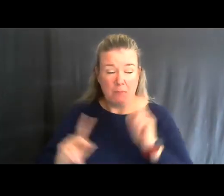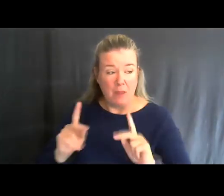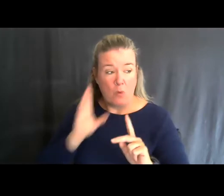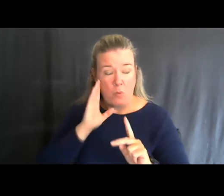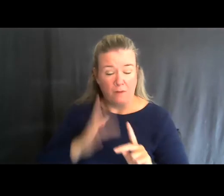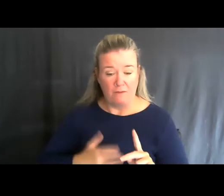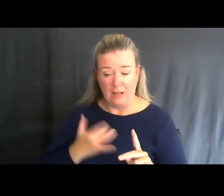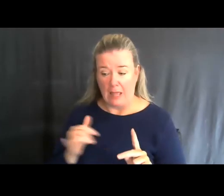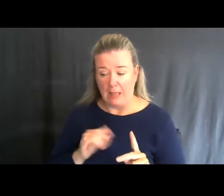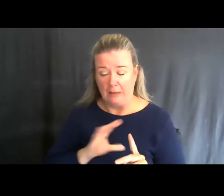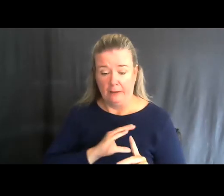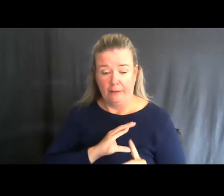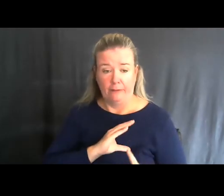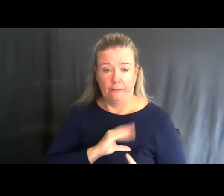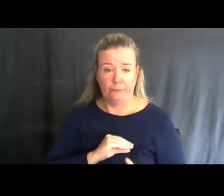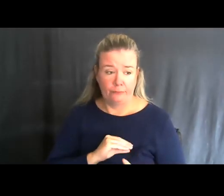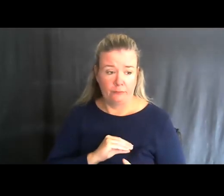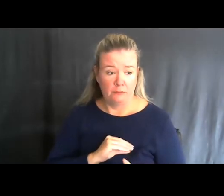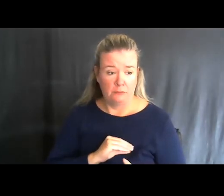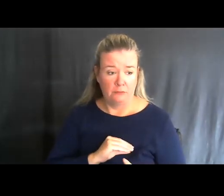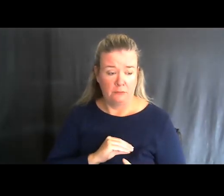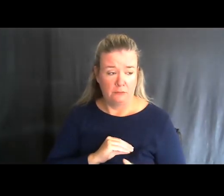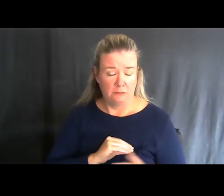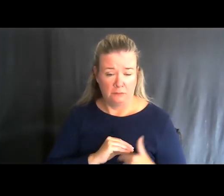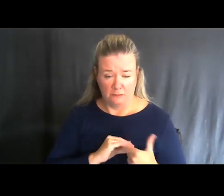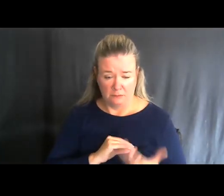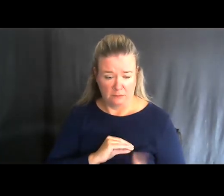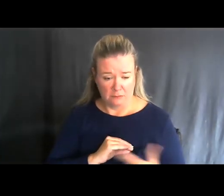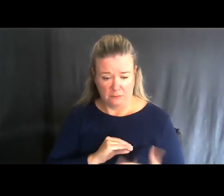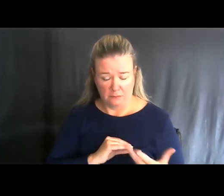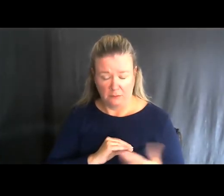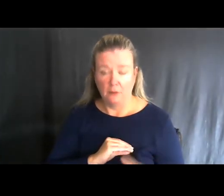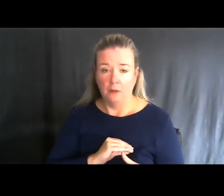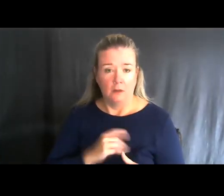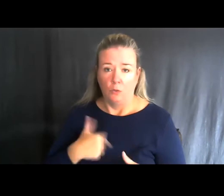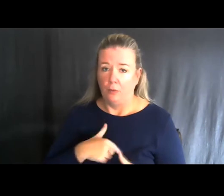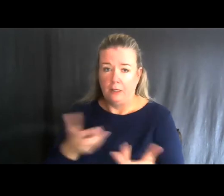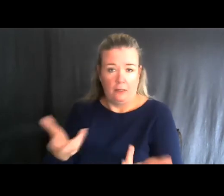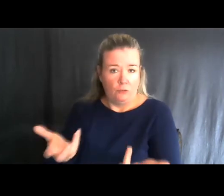‘Who am I without this?,’ And we don't want people to feel that way.